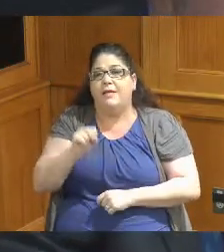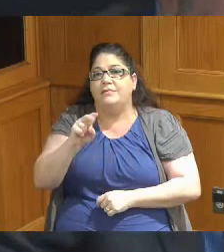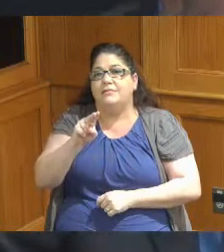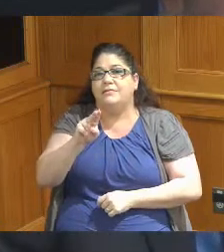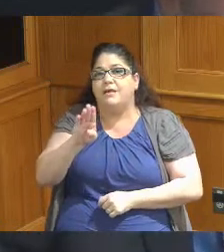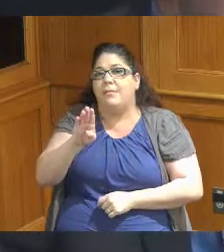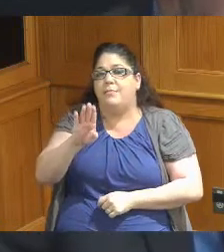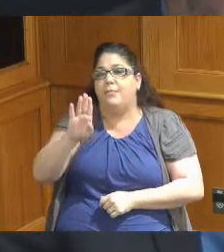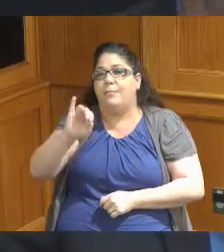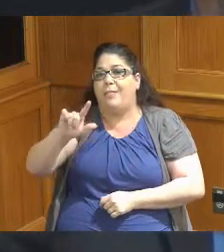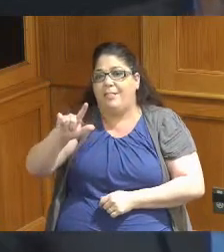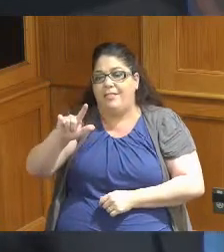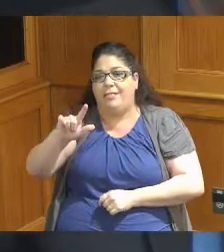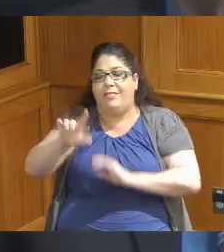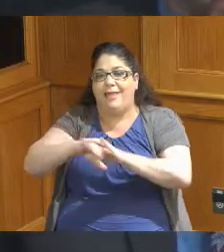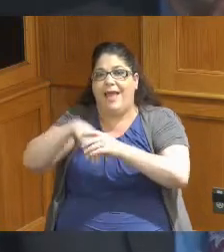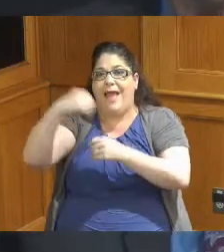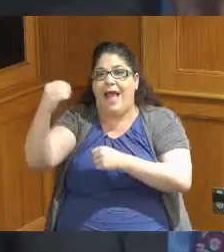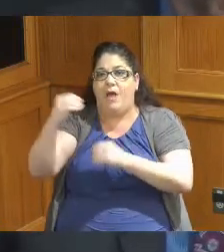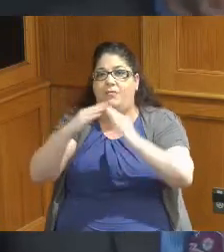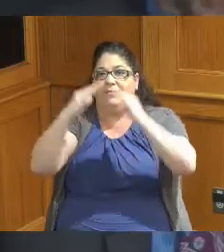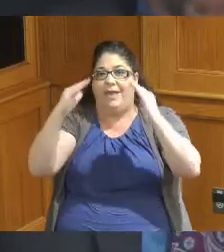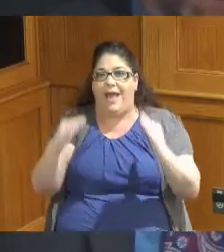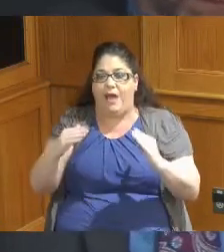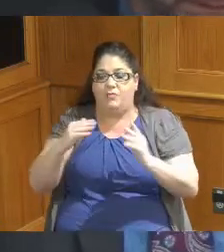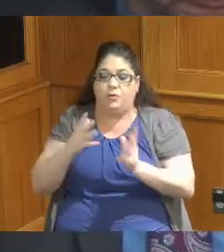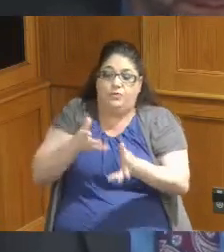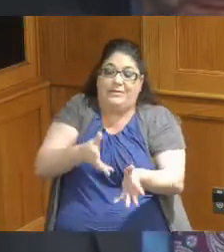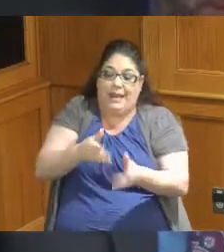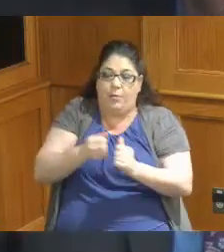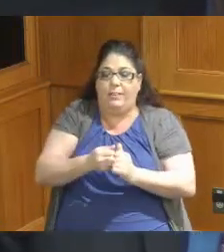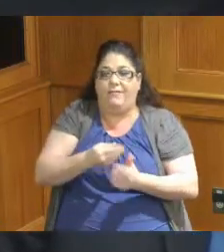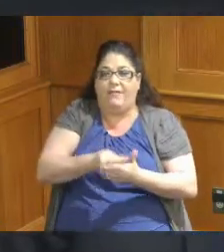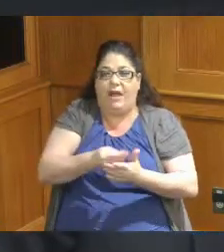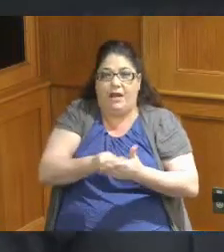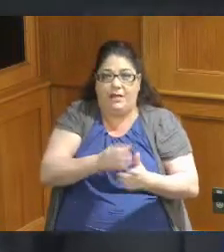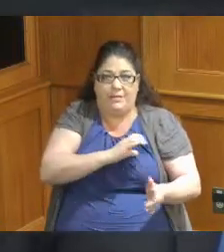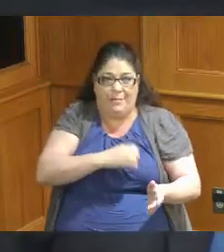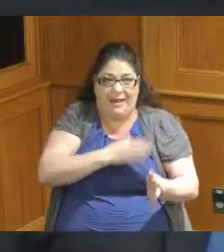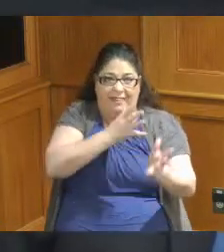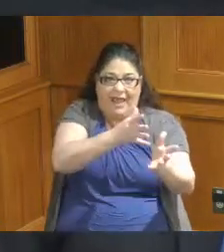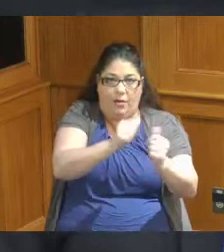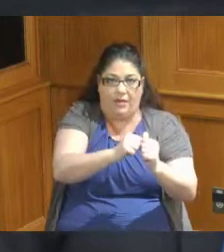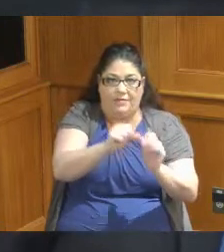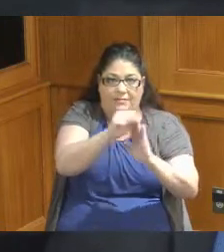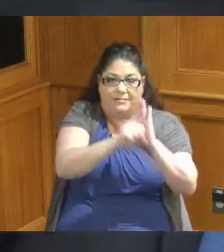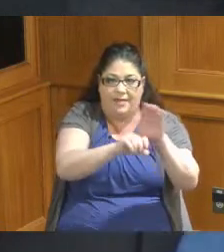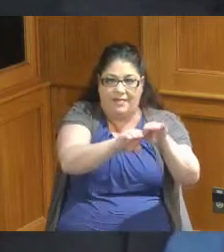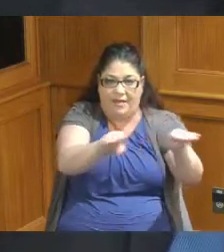coming out of the house or rather sitting in the finance committee and we have been advocating and